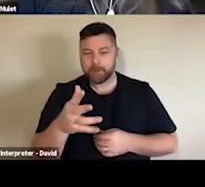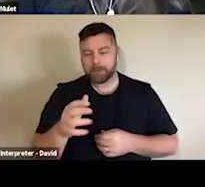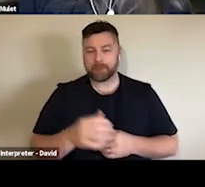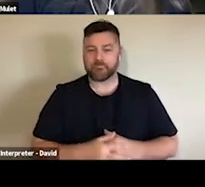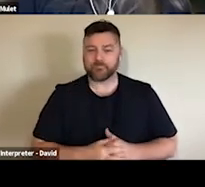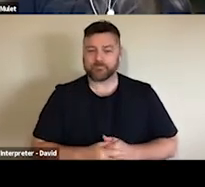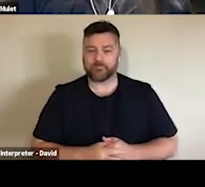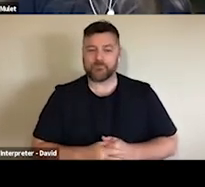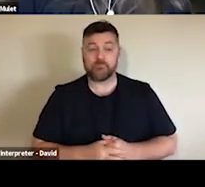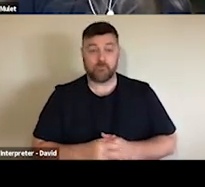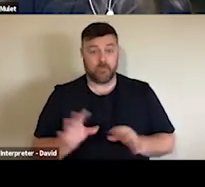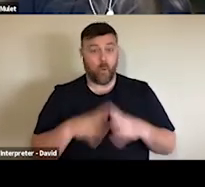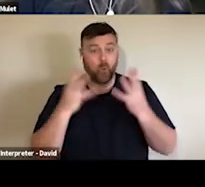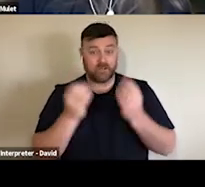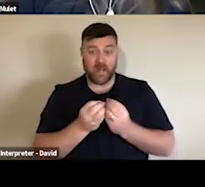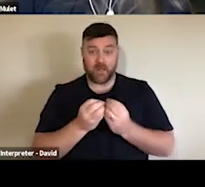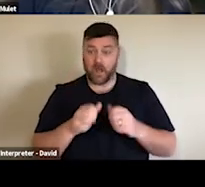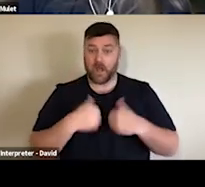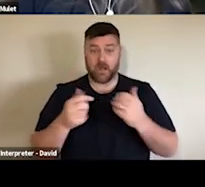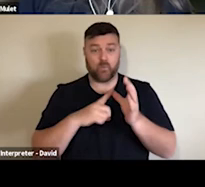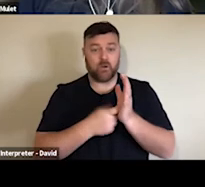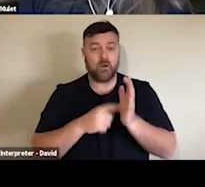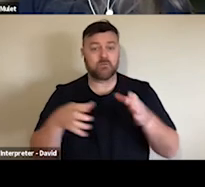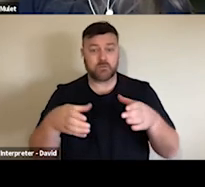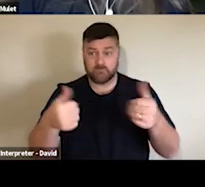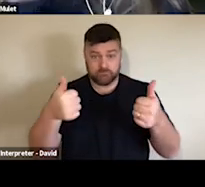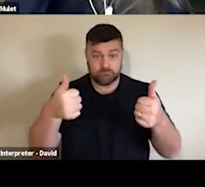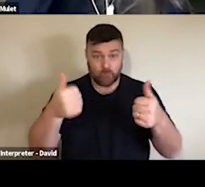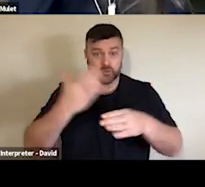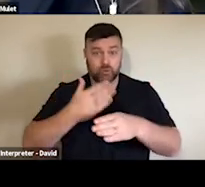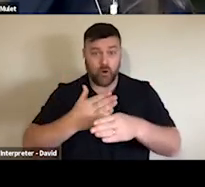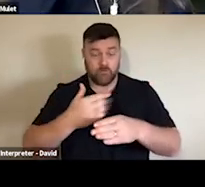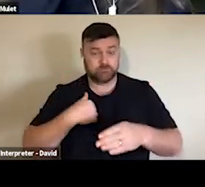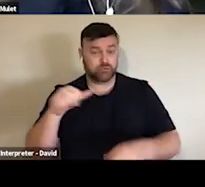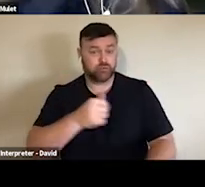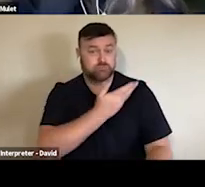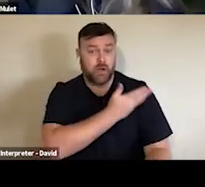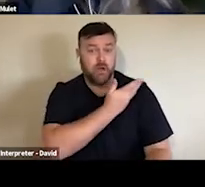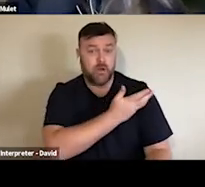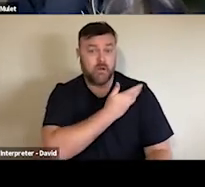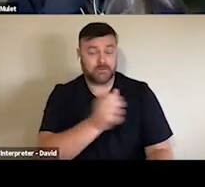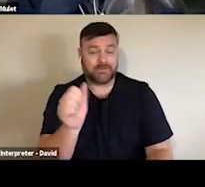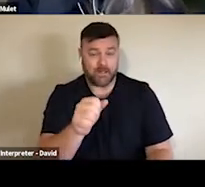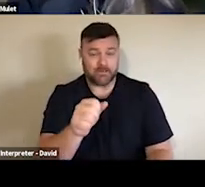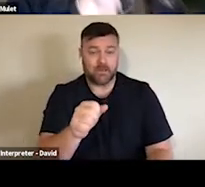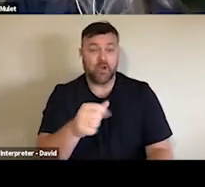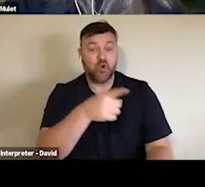It started before the pandemic and it looks at various ecosystems of arts engagement that exist in those spaces in between the more traditional and established models that have